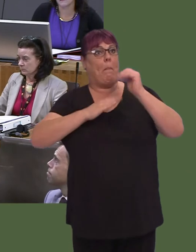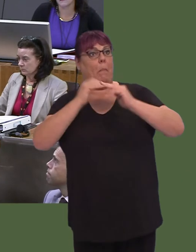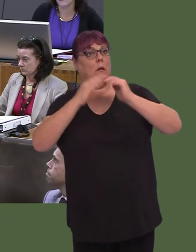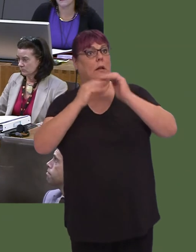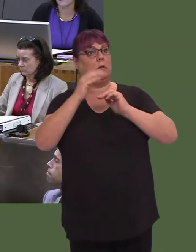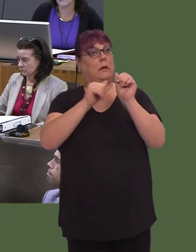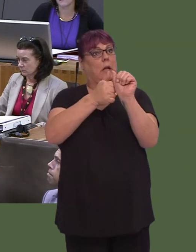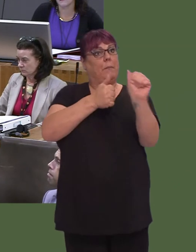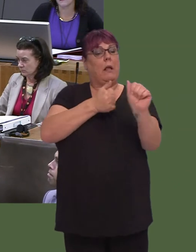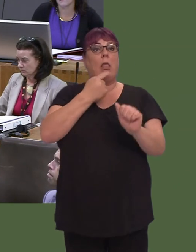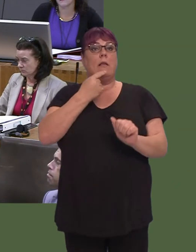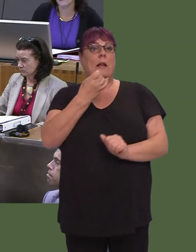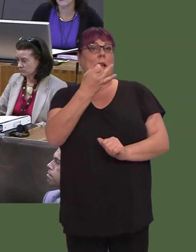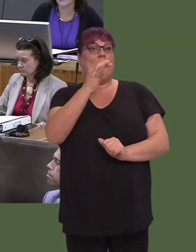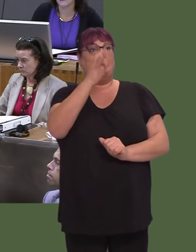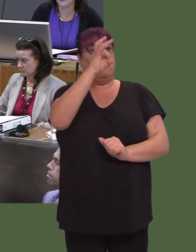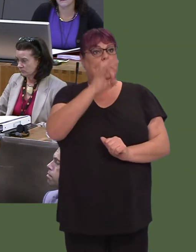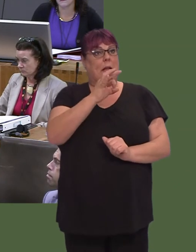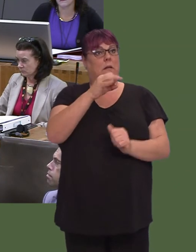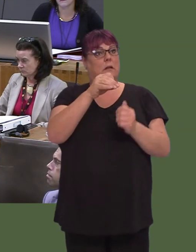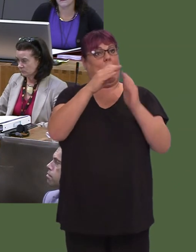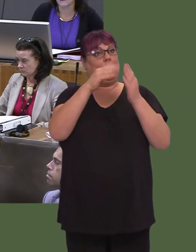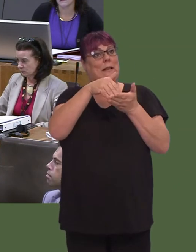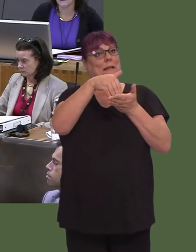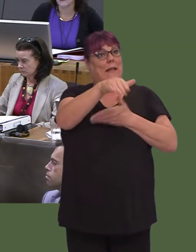the houses they sell are sold through Help to Buy, without which, they probably would